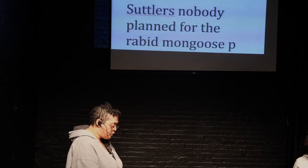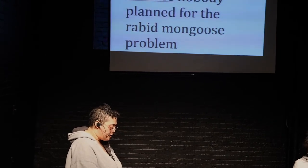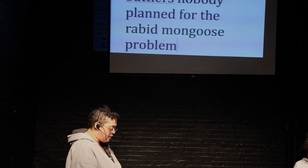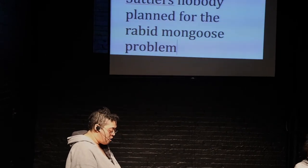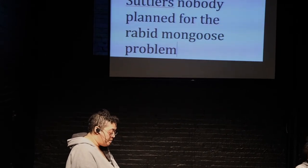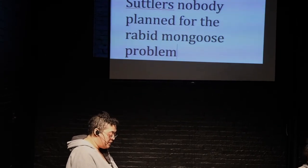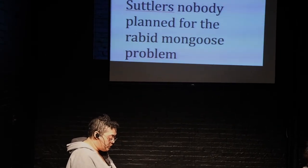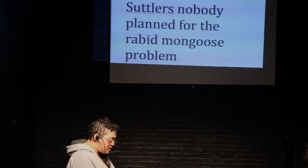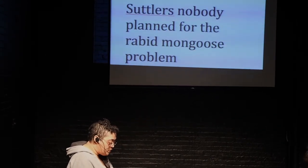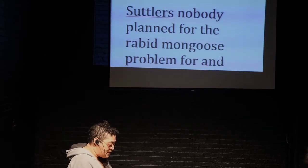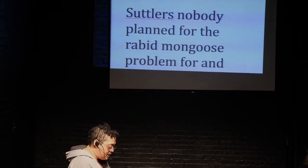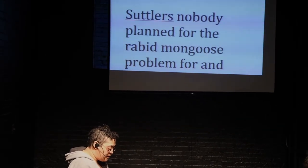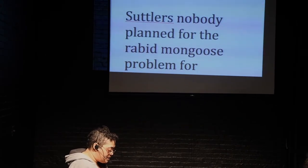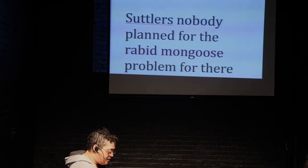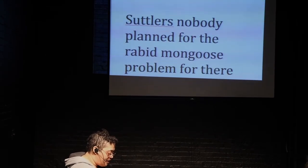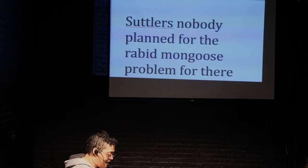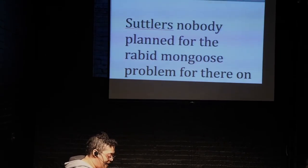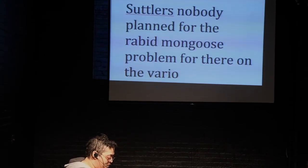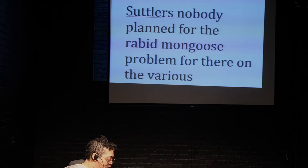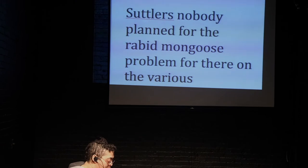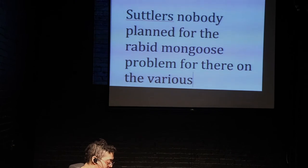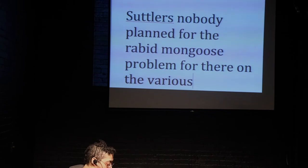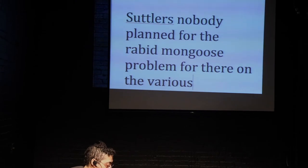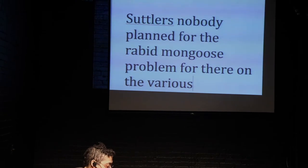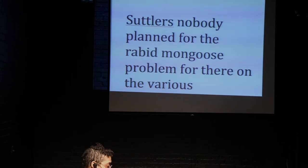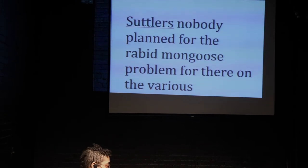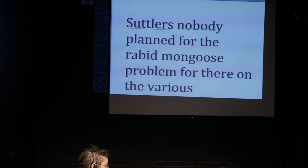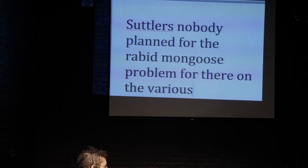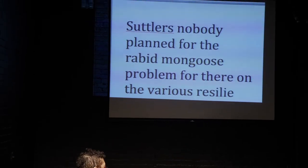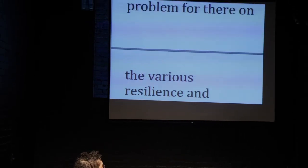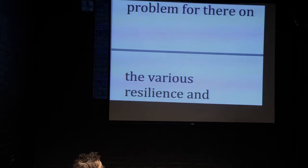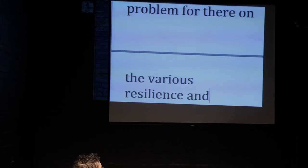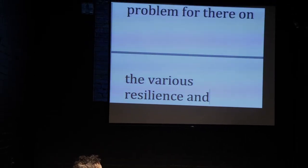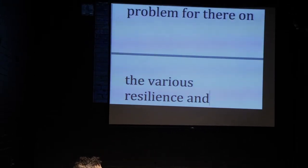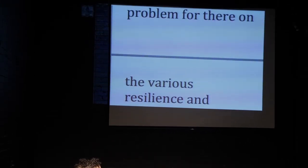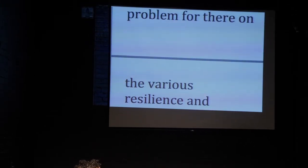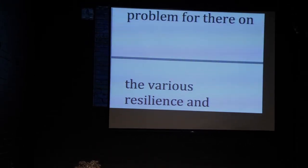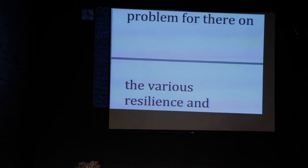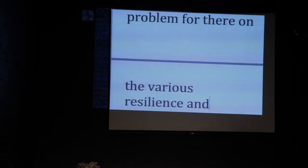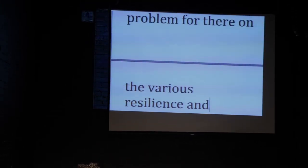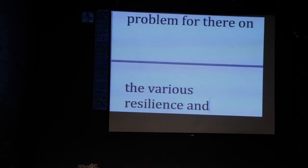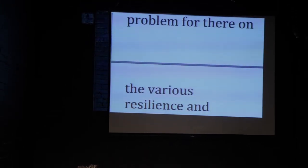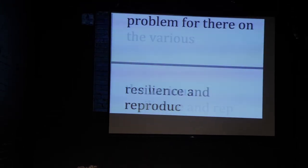For their omnivorous resilience and reproductive prowess.